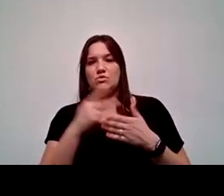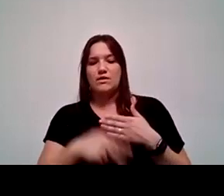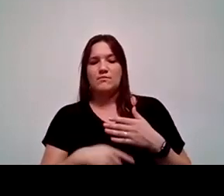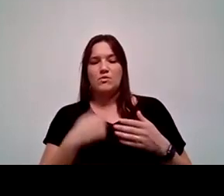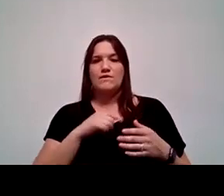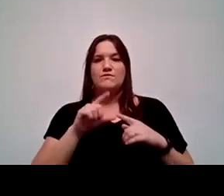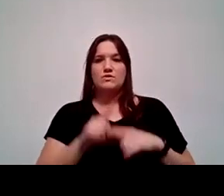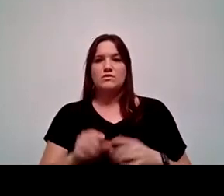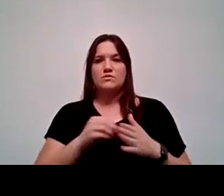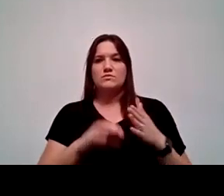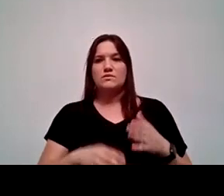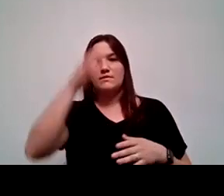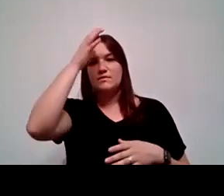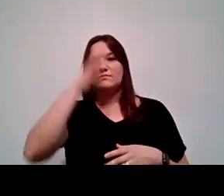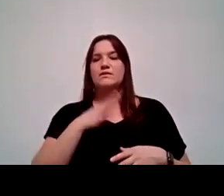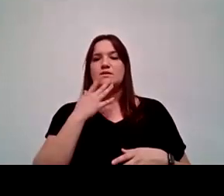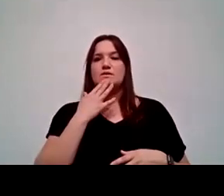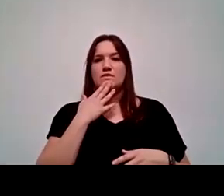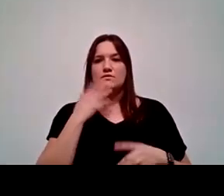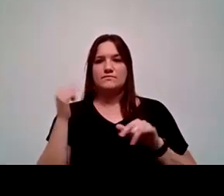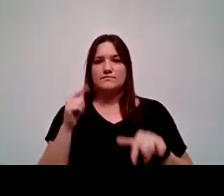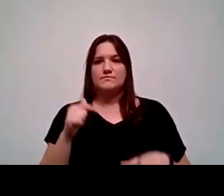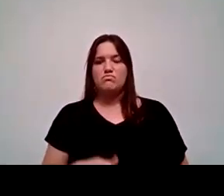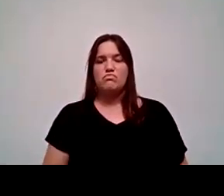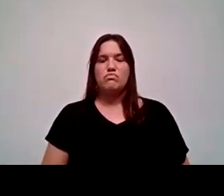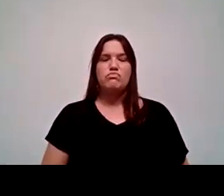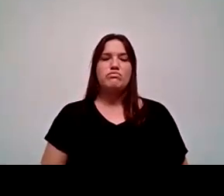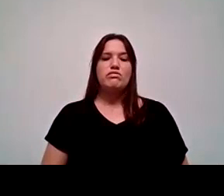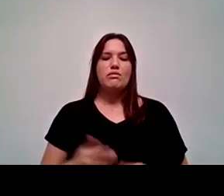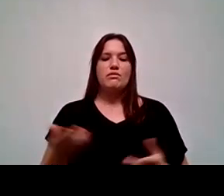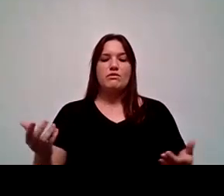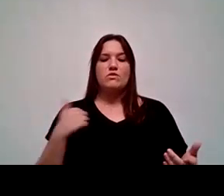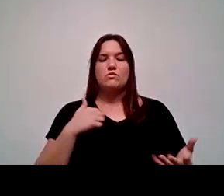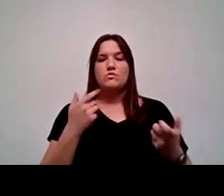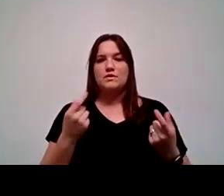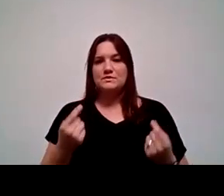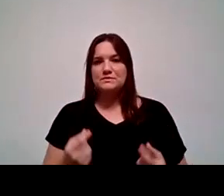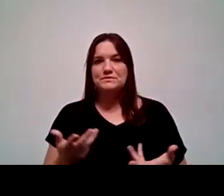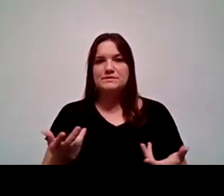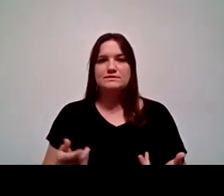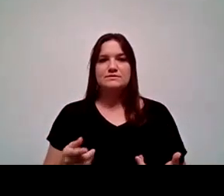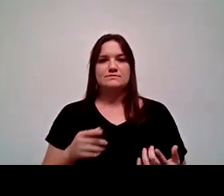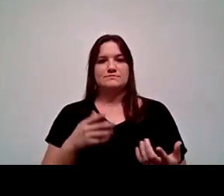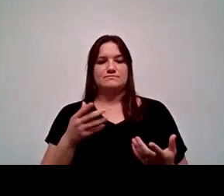percentage of men of color that are attending percentagewise. And so one of the things we want to do is address that component.